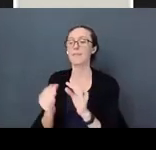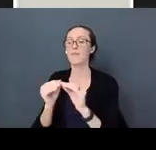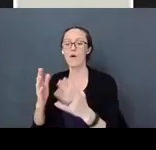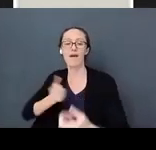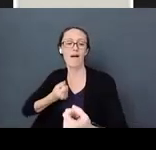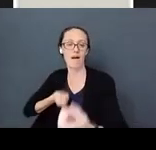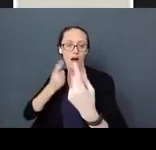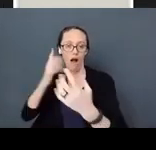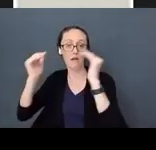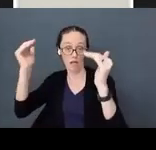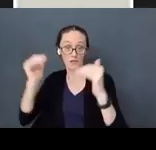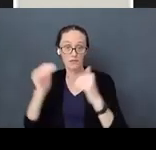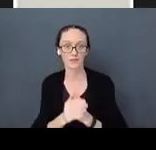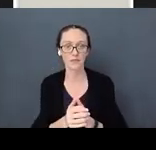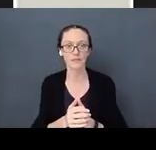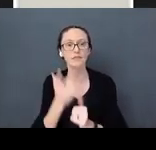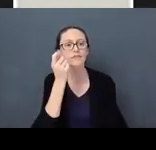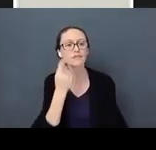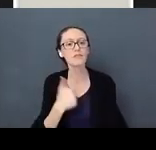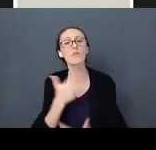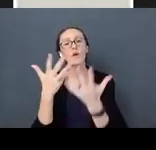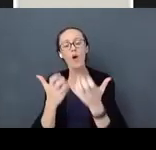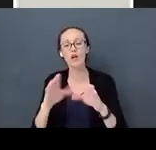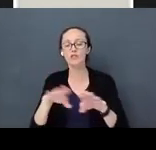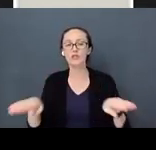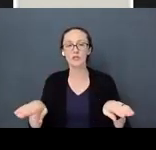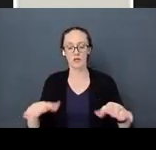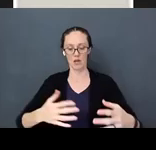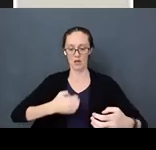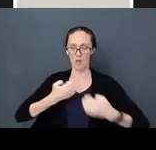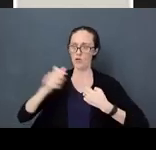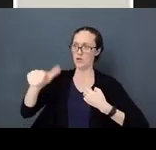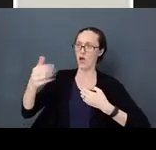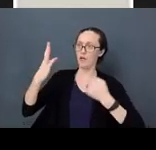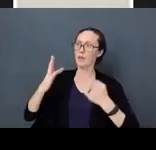We want children to be able to understand the emotions of others and share in their grief. That